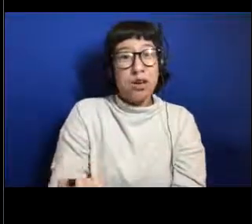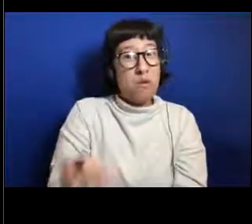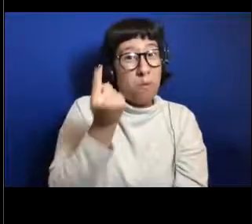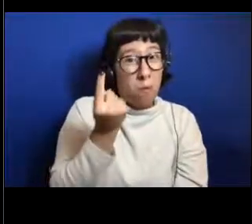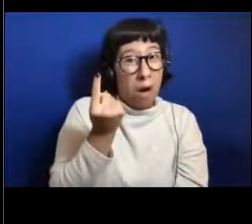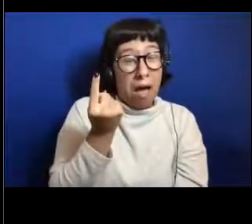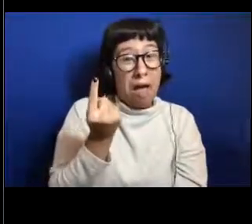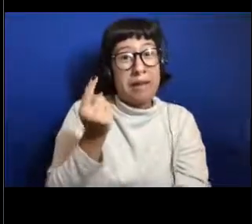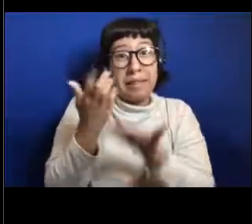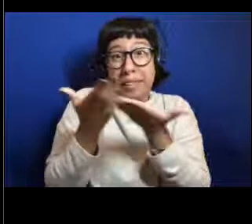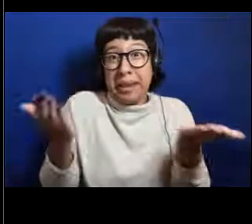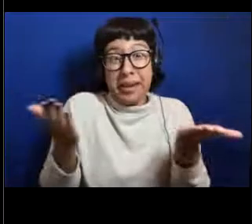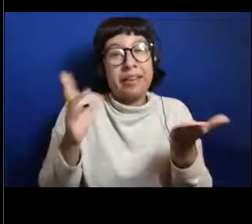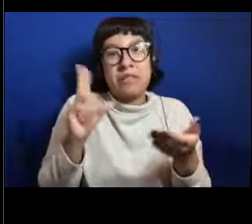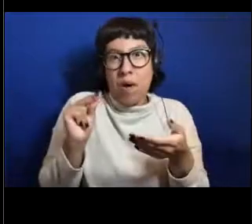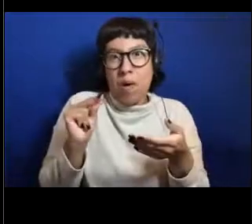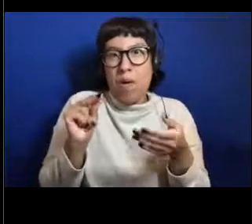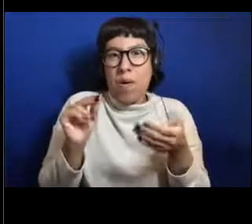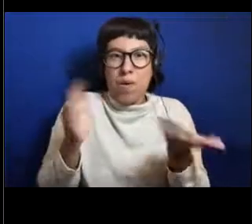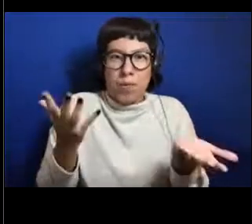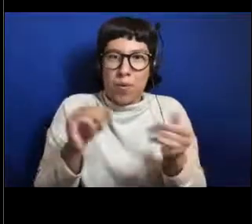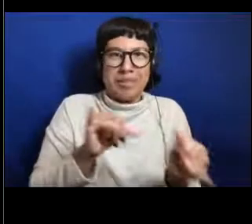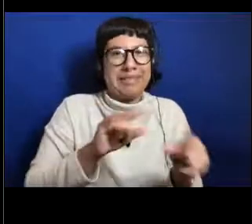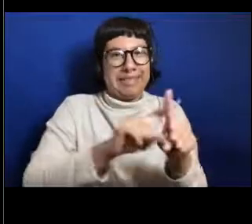or that it's still the same exact type of animal.